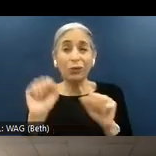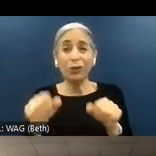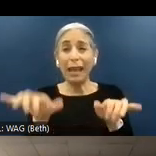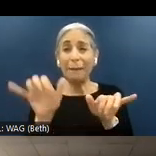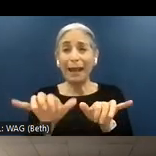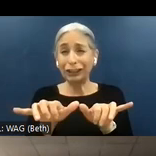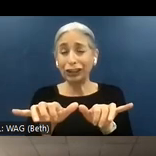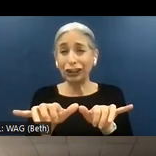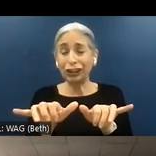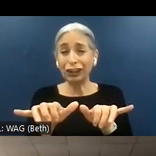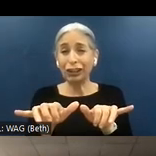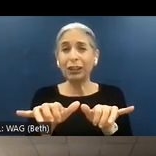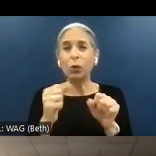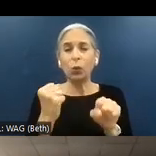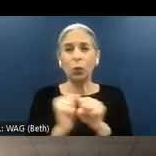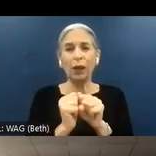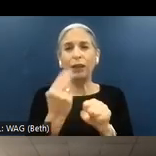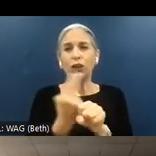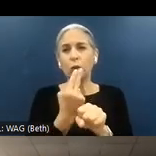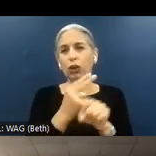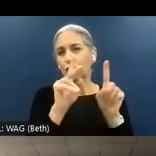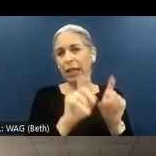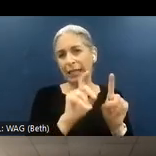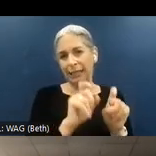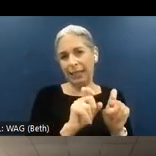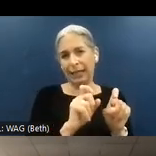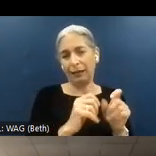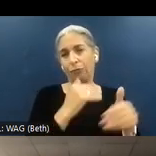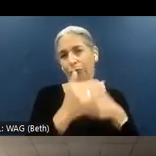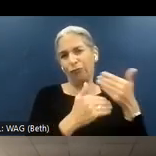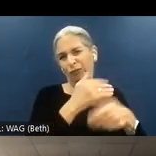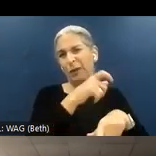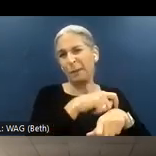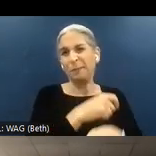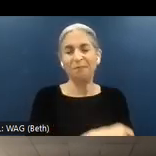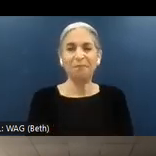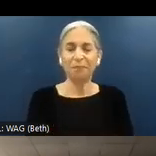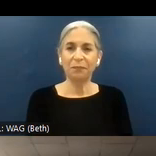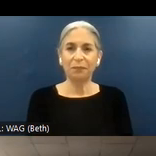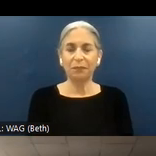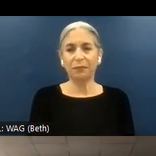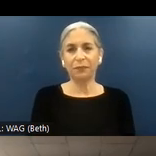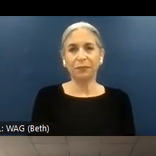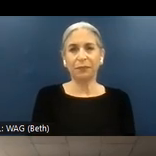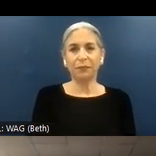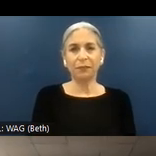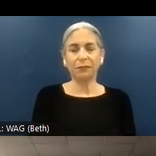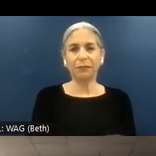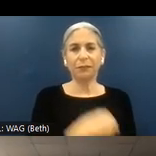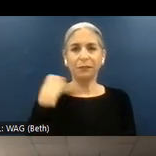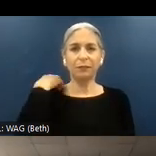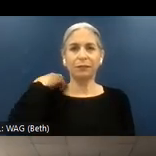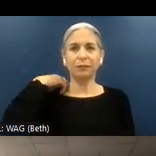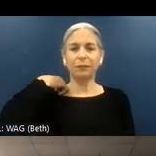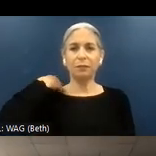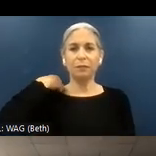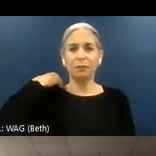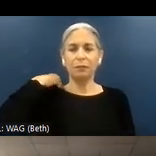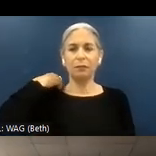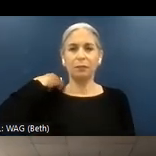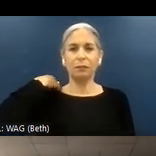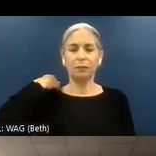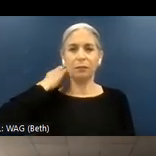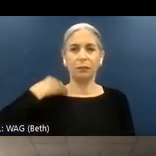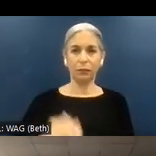user testing are evolving over time. Another question -- and I hope I answered